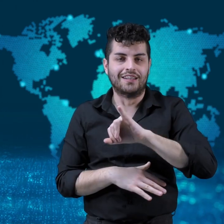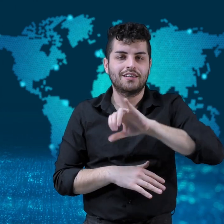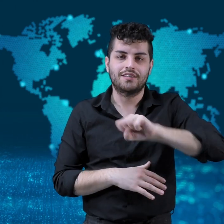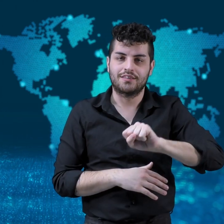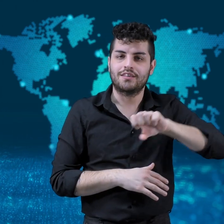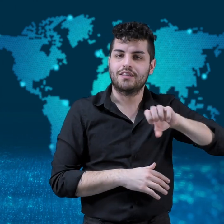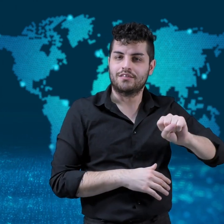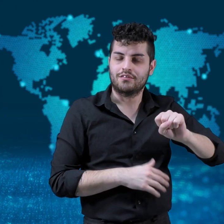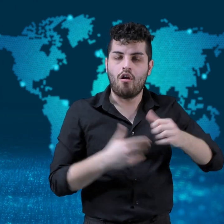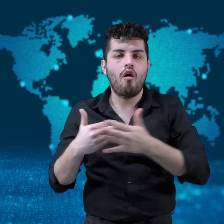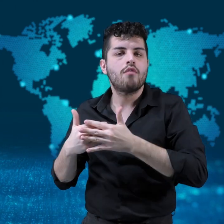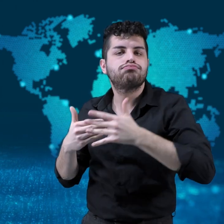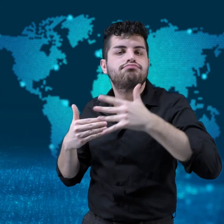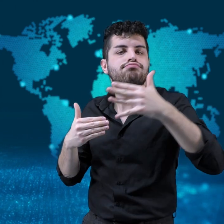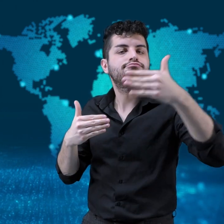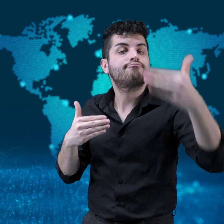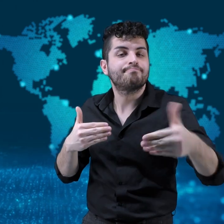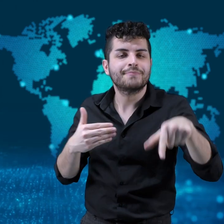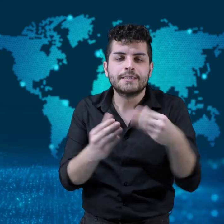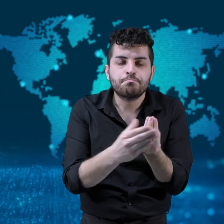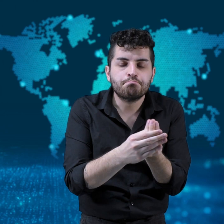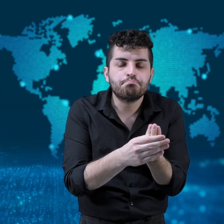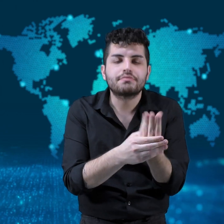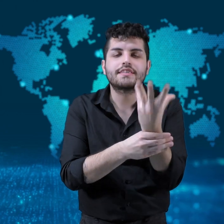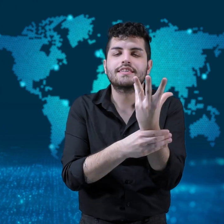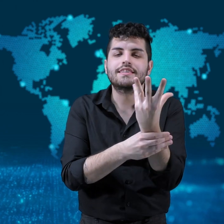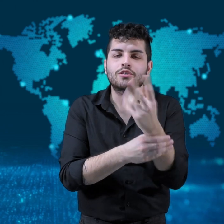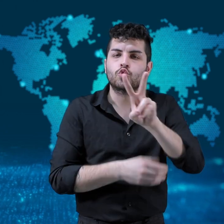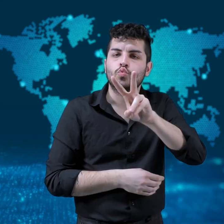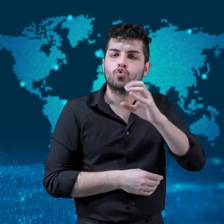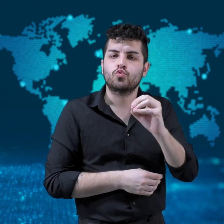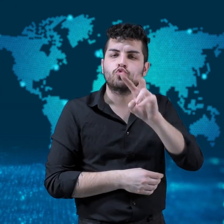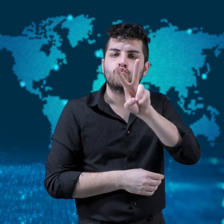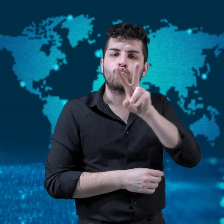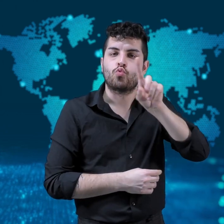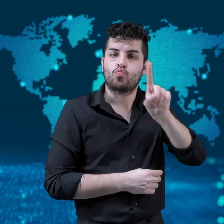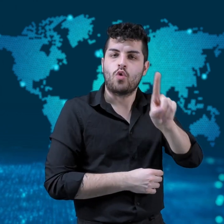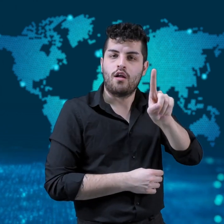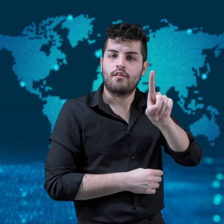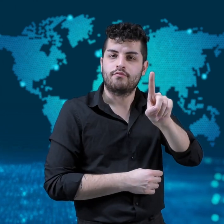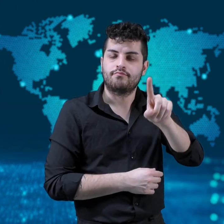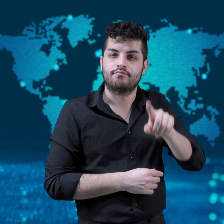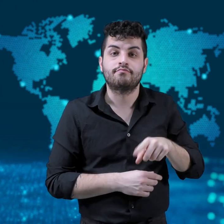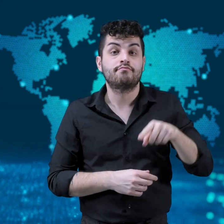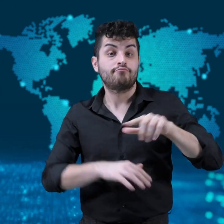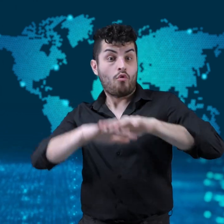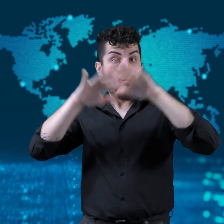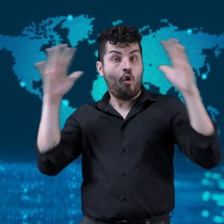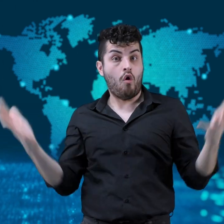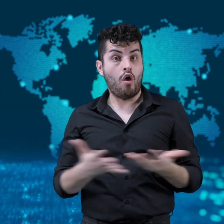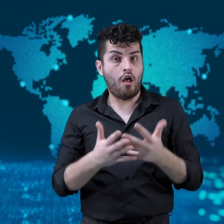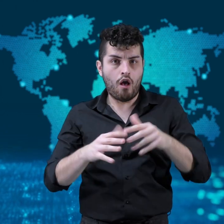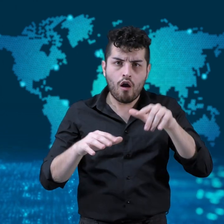making a total of seven people living on the ISS.